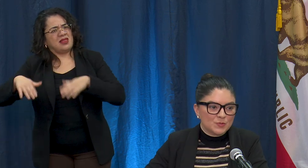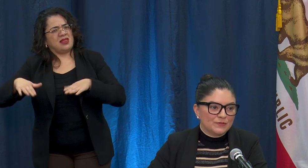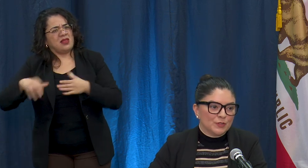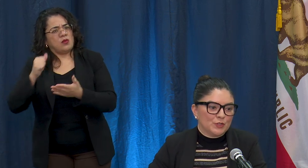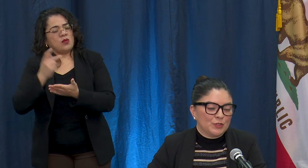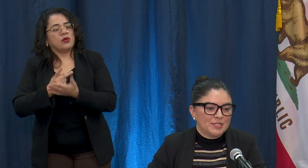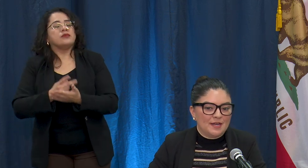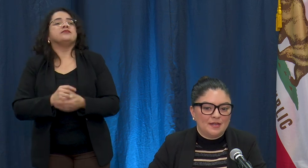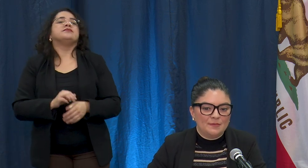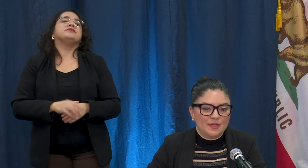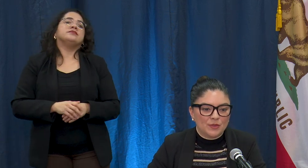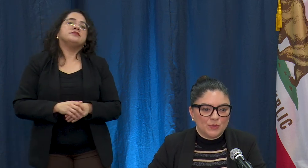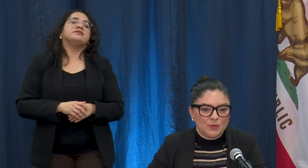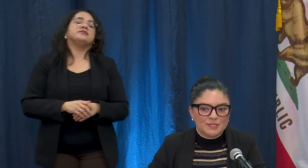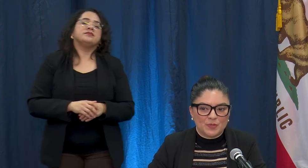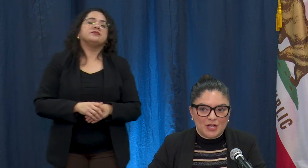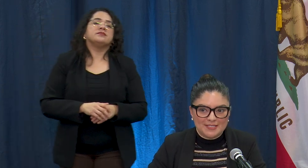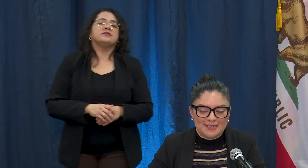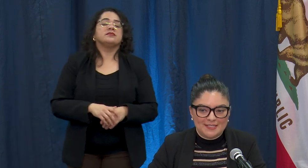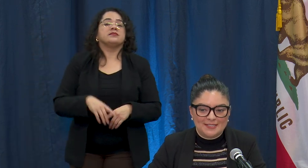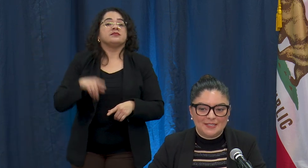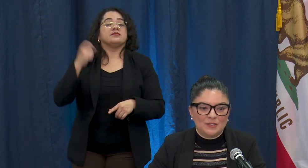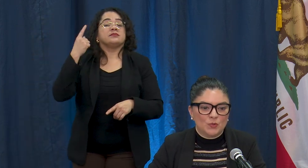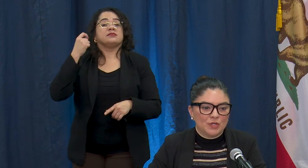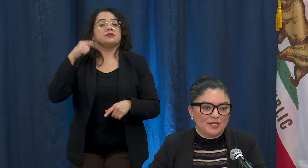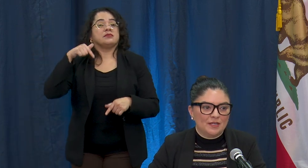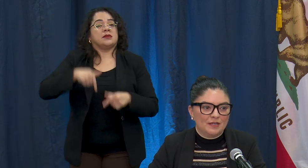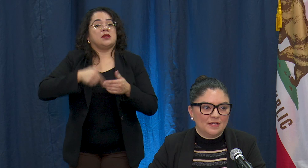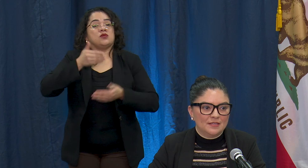we've learned through this process and in working in